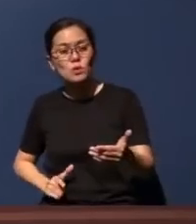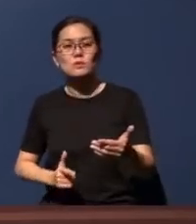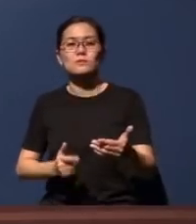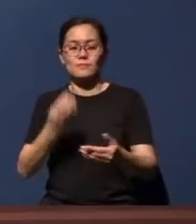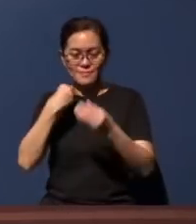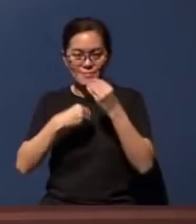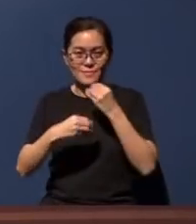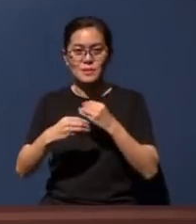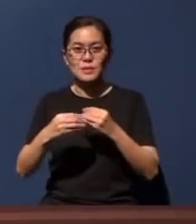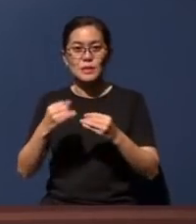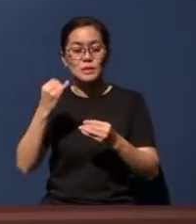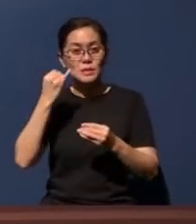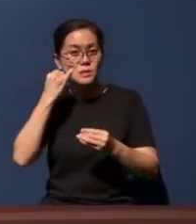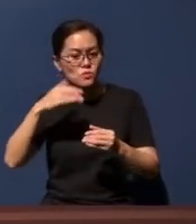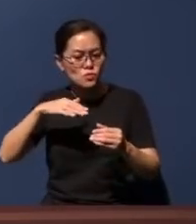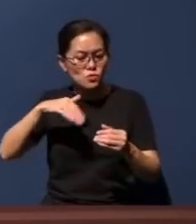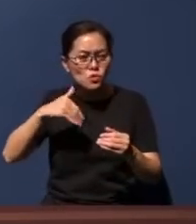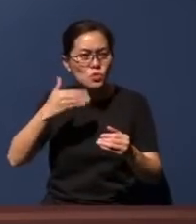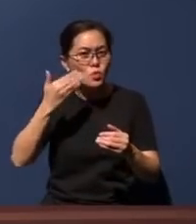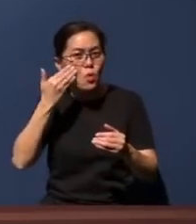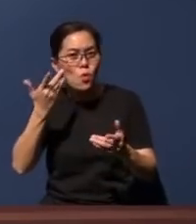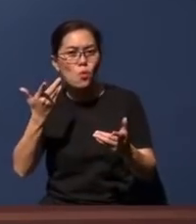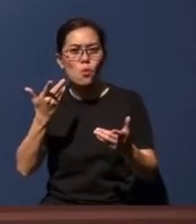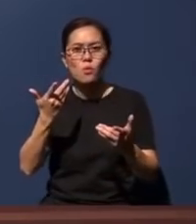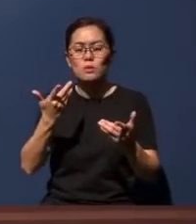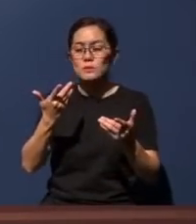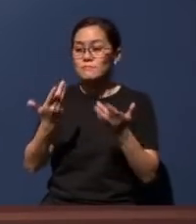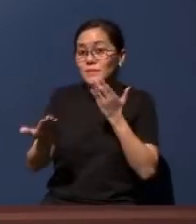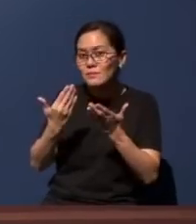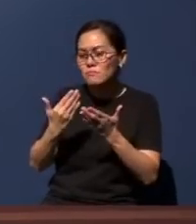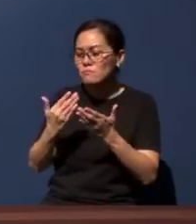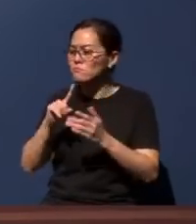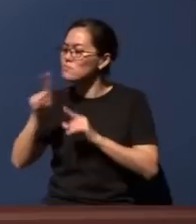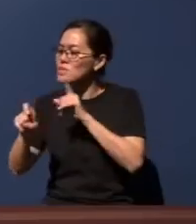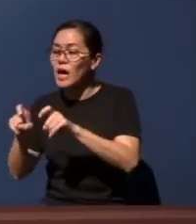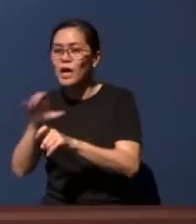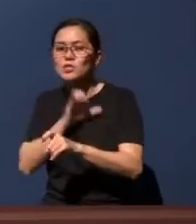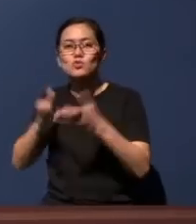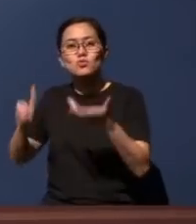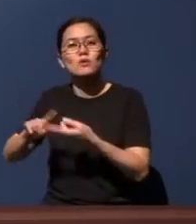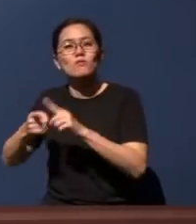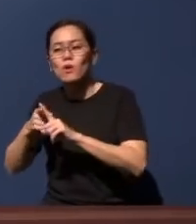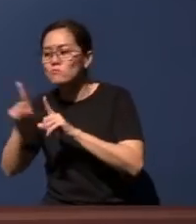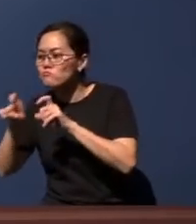know Him, check with your Christian friends around you. And for those of you who are having this meal